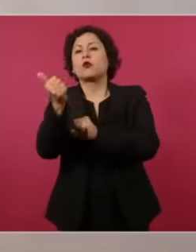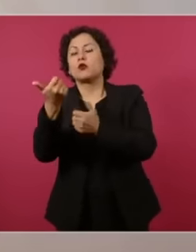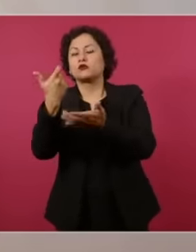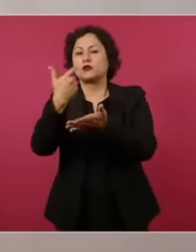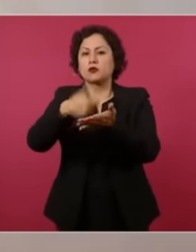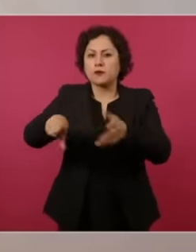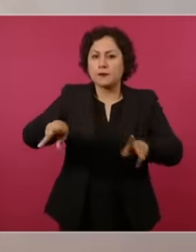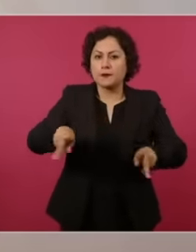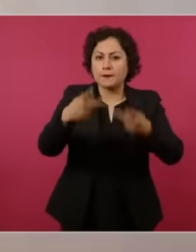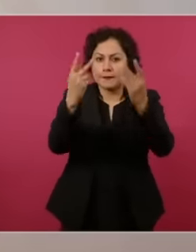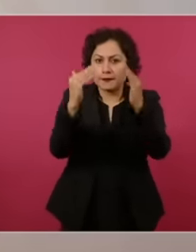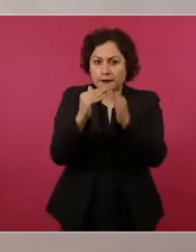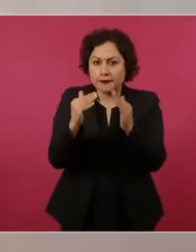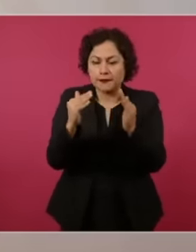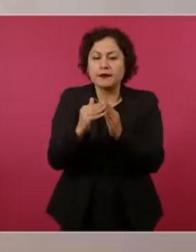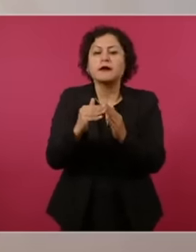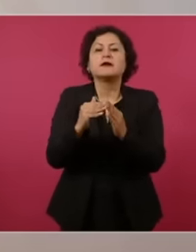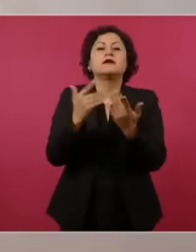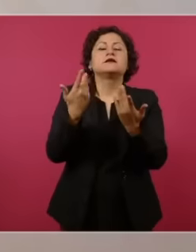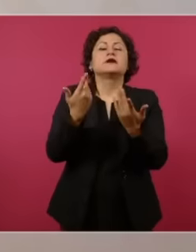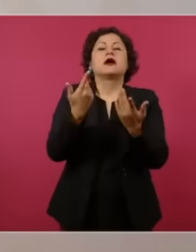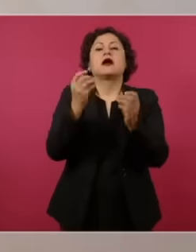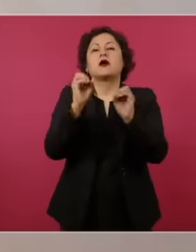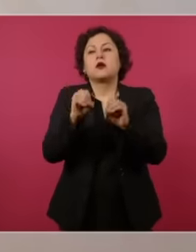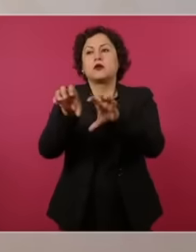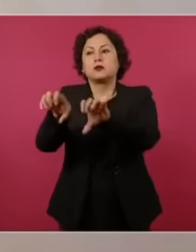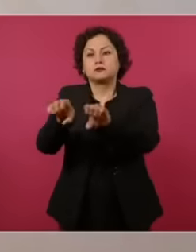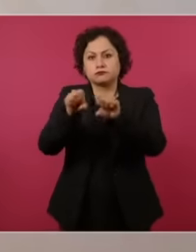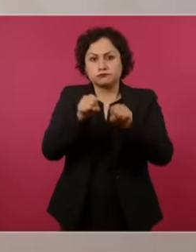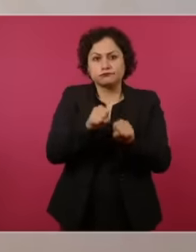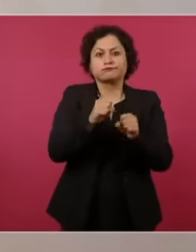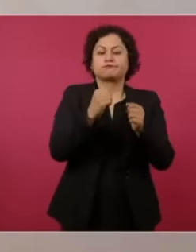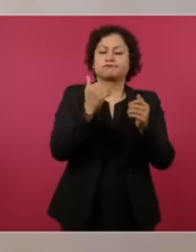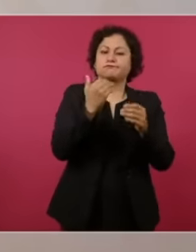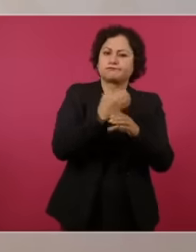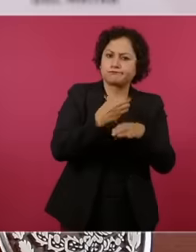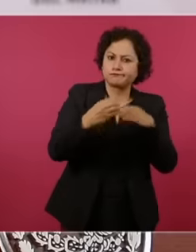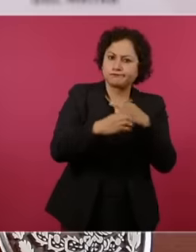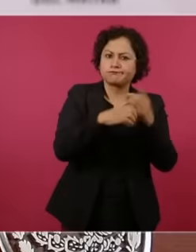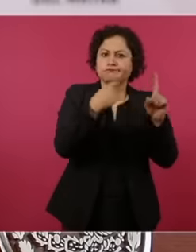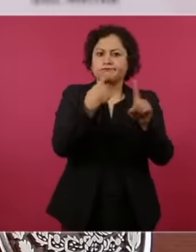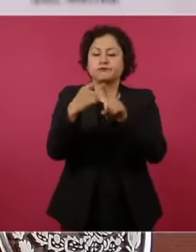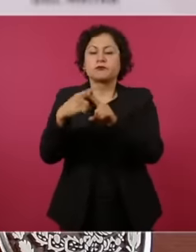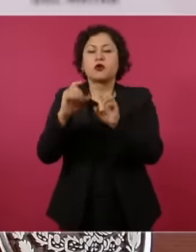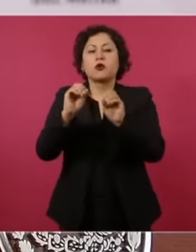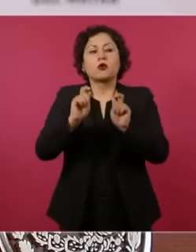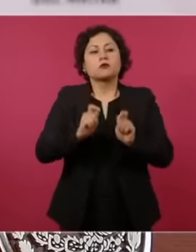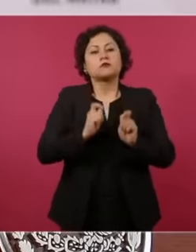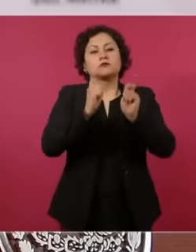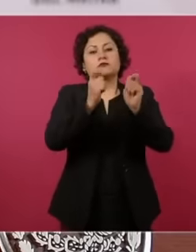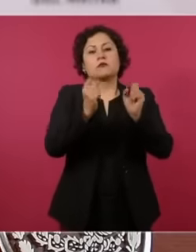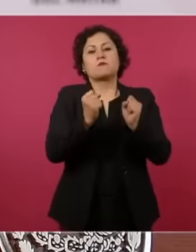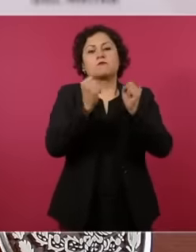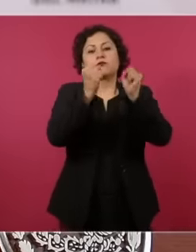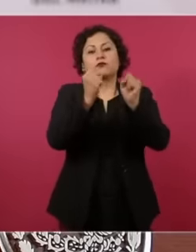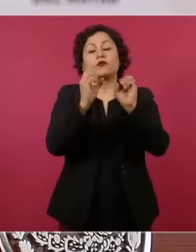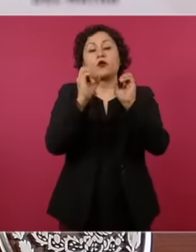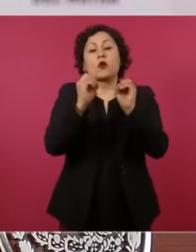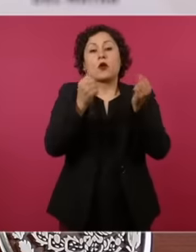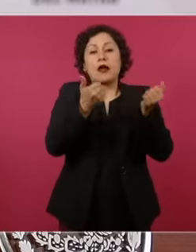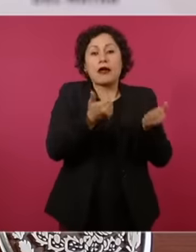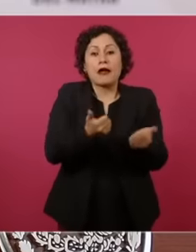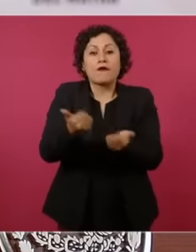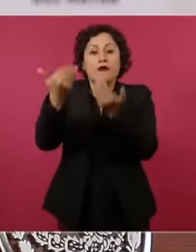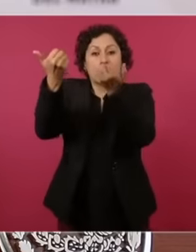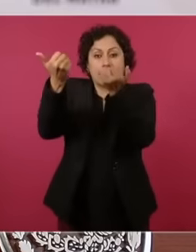modification of trusts granting of powers Foreign trade and